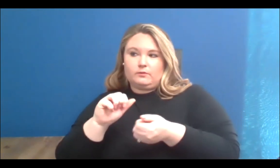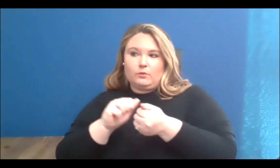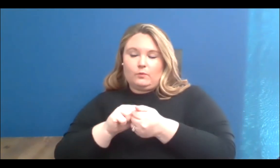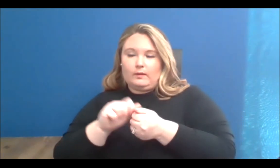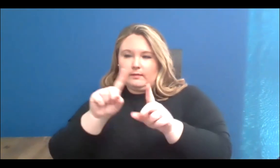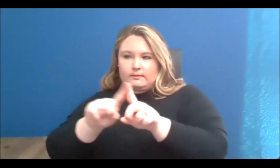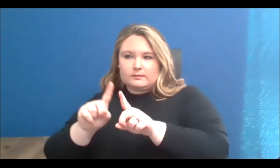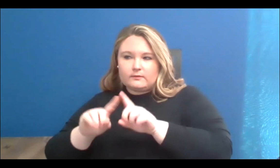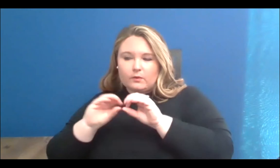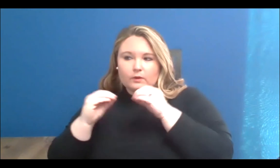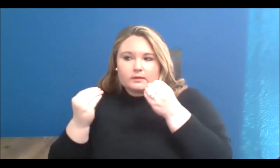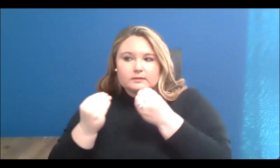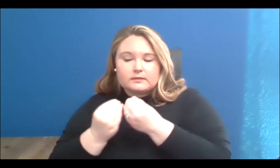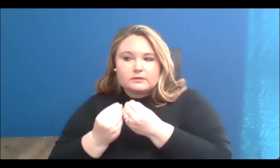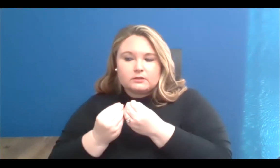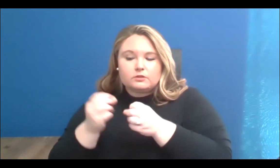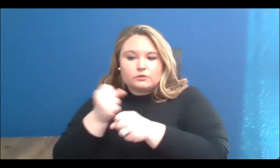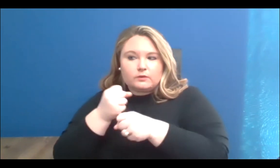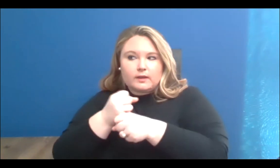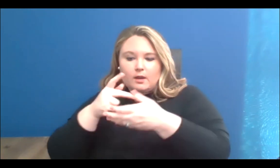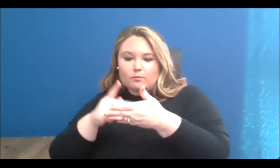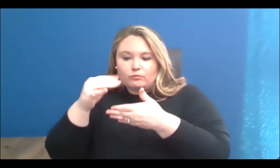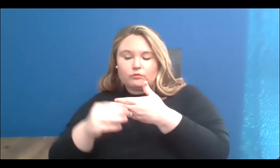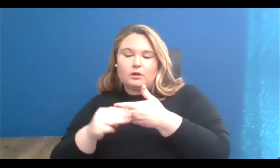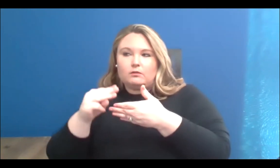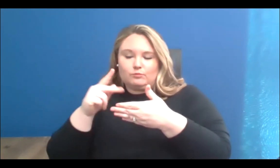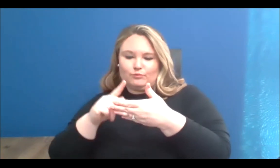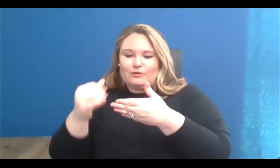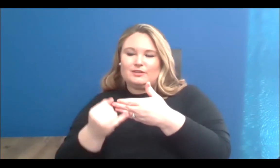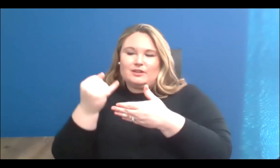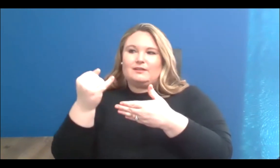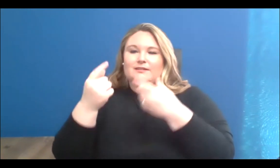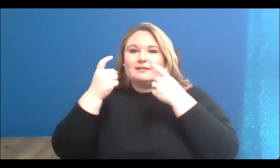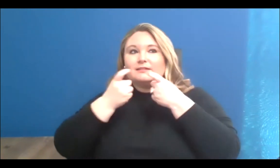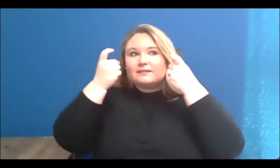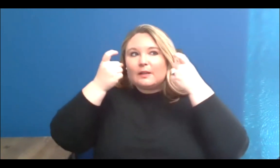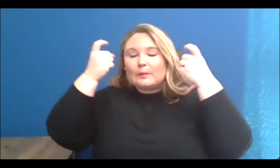to create a project which celebrated the 100th anniversary of Earlscourt Park